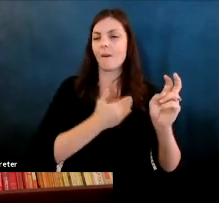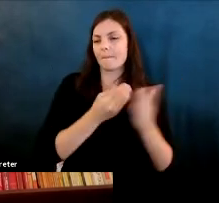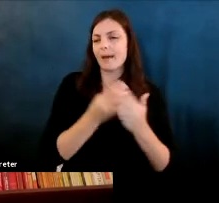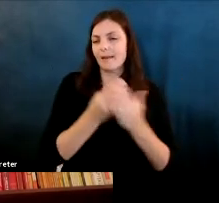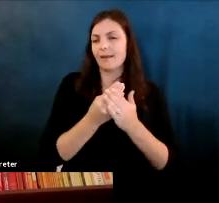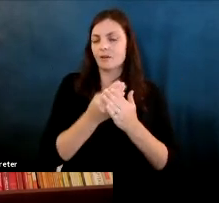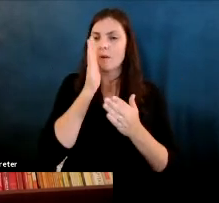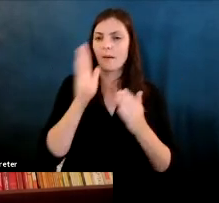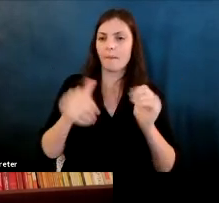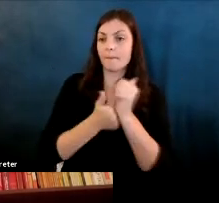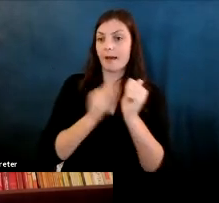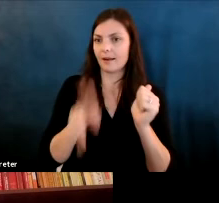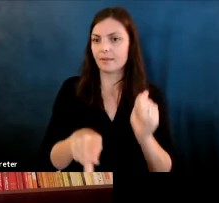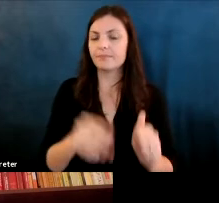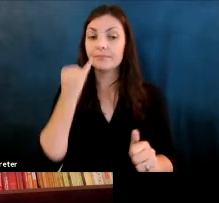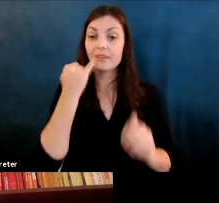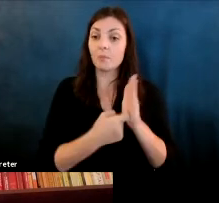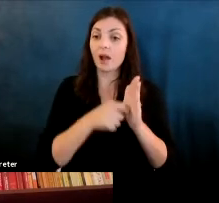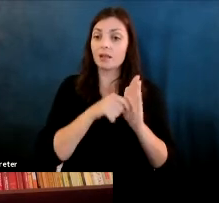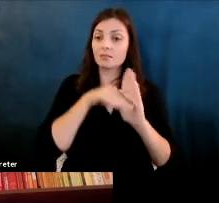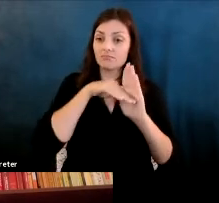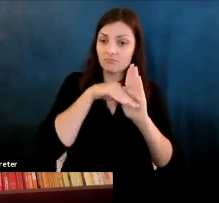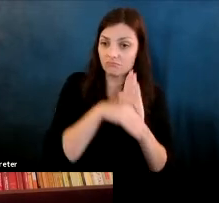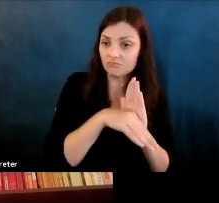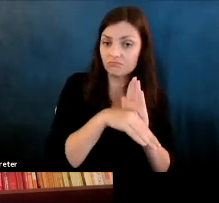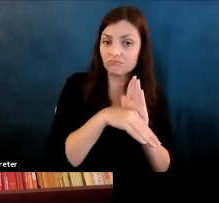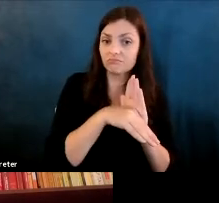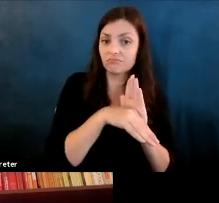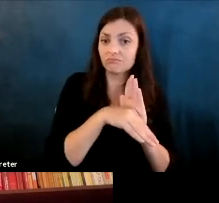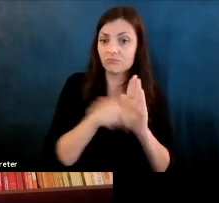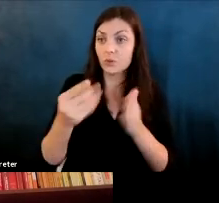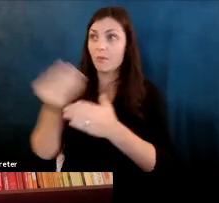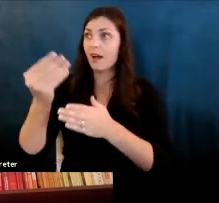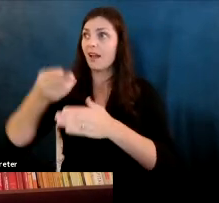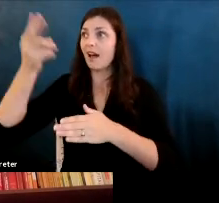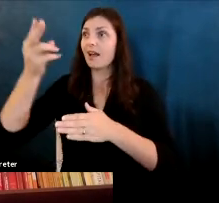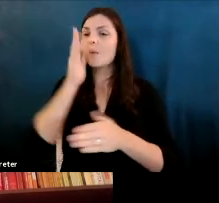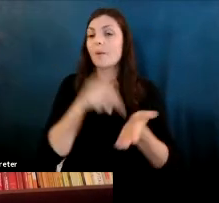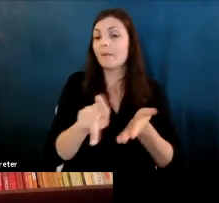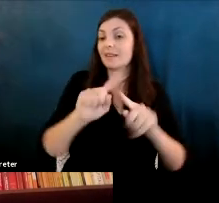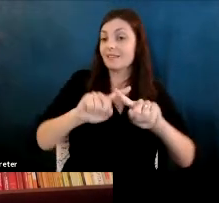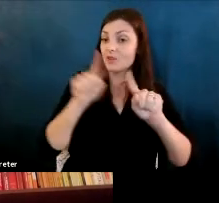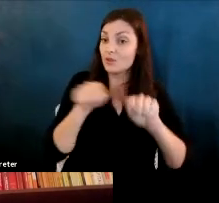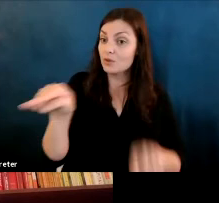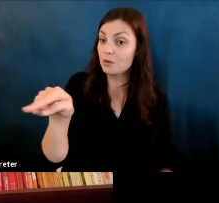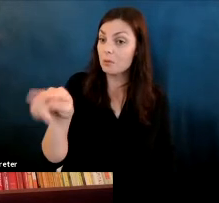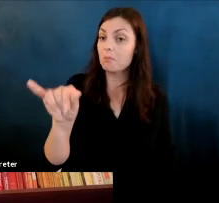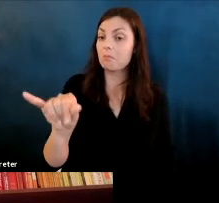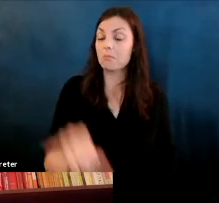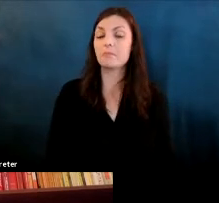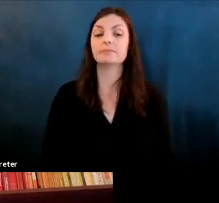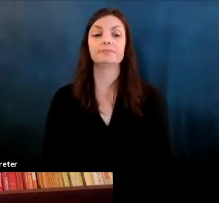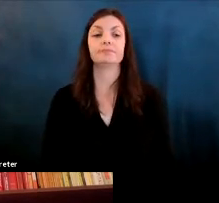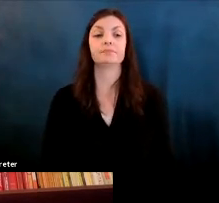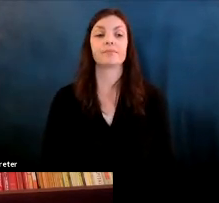Fernanda Viegas: If if the price goes down if you buy it and the price goes down we're going to pay the difference to you, and so what this did is that it showed.